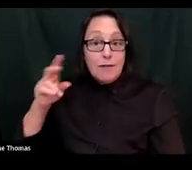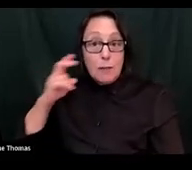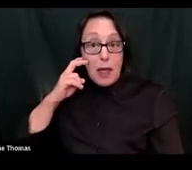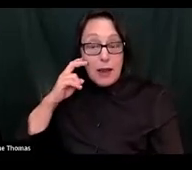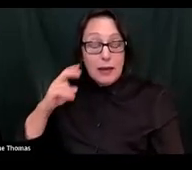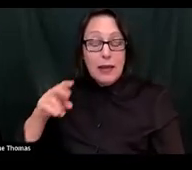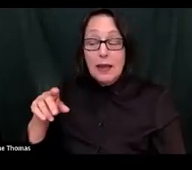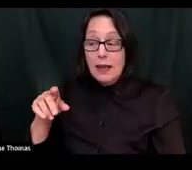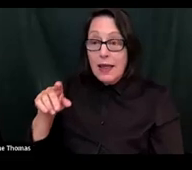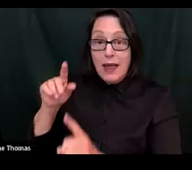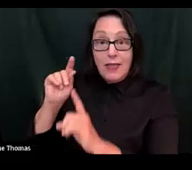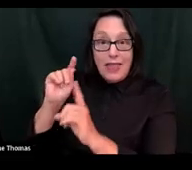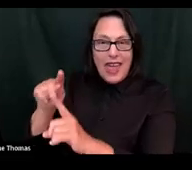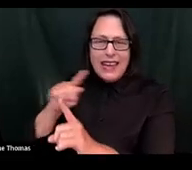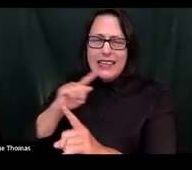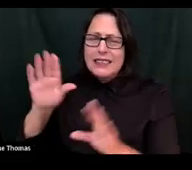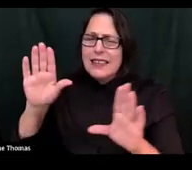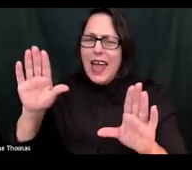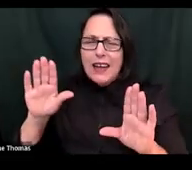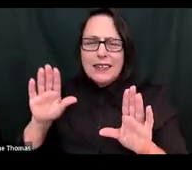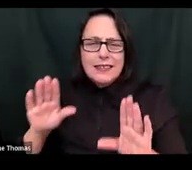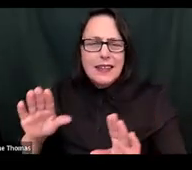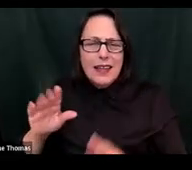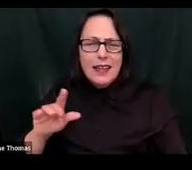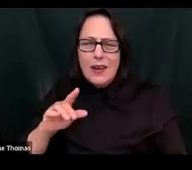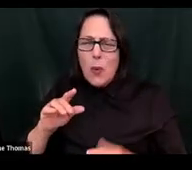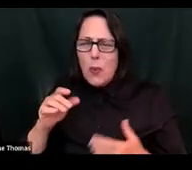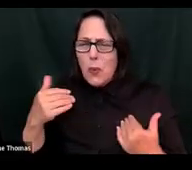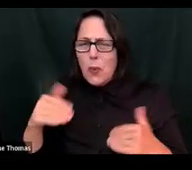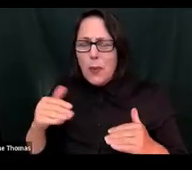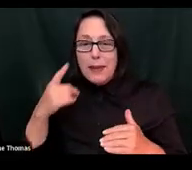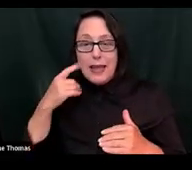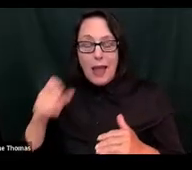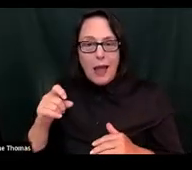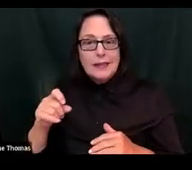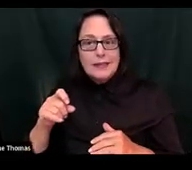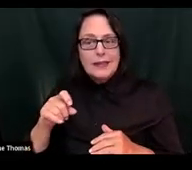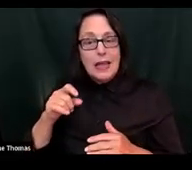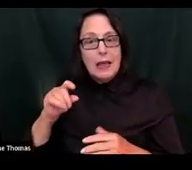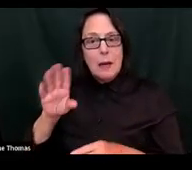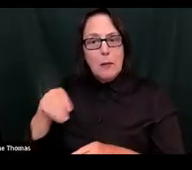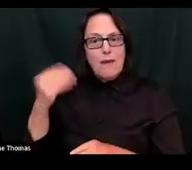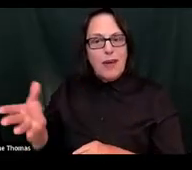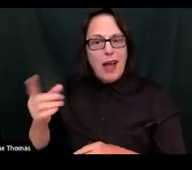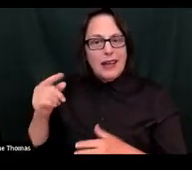and it's it's excellent because it gives some points for you to think about and